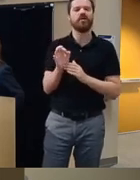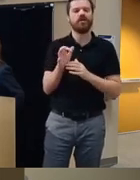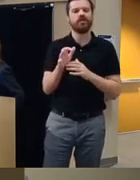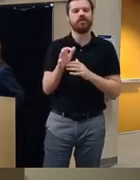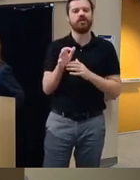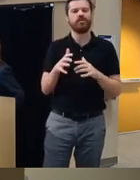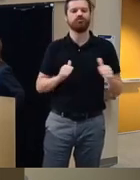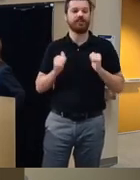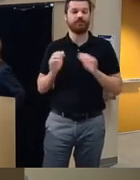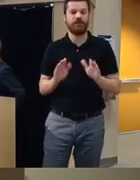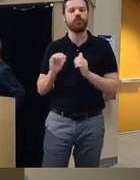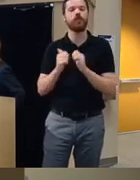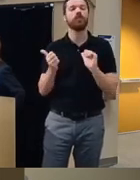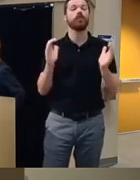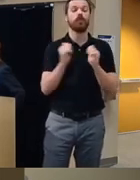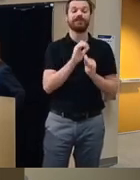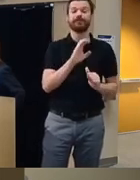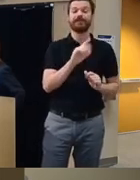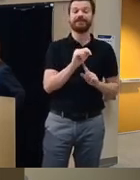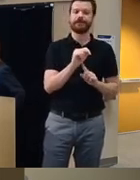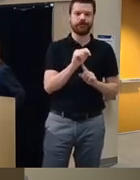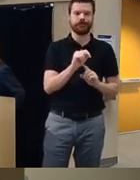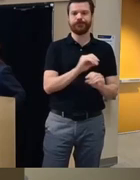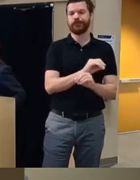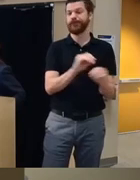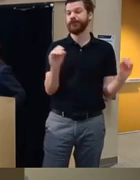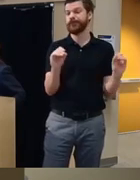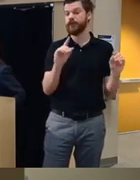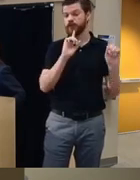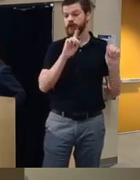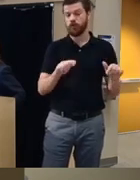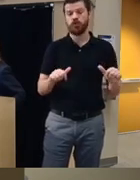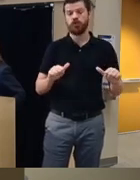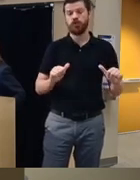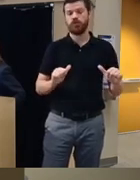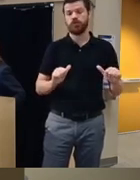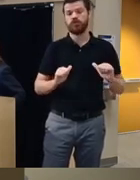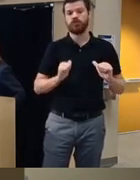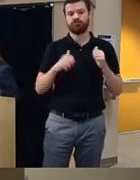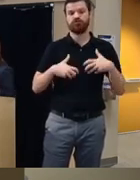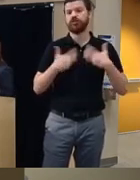compared to the CBT integrated group that didn't have any reported uh aggression I should